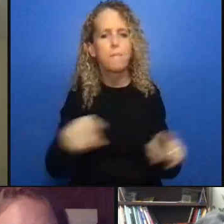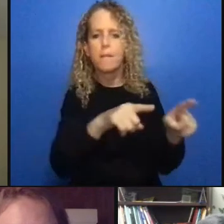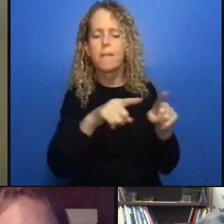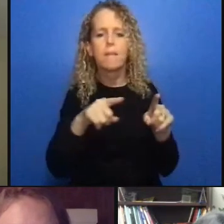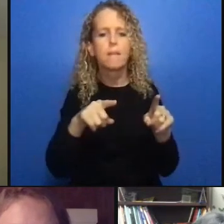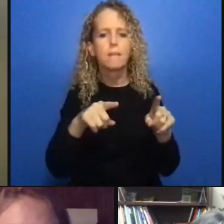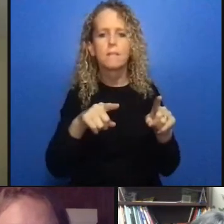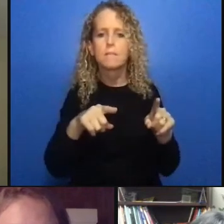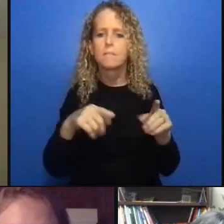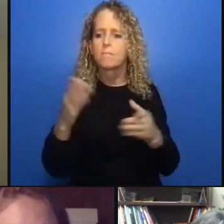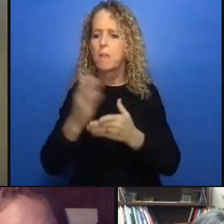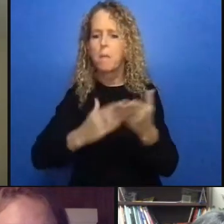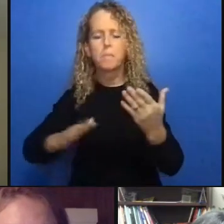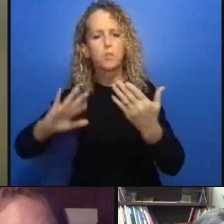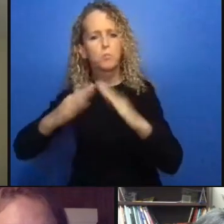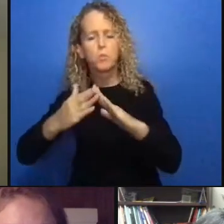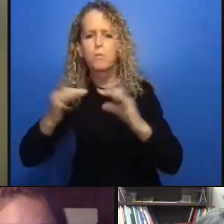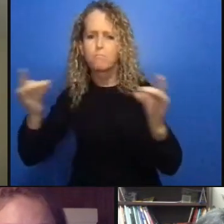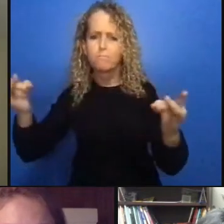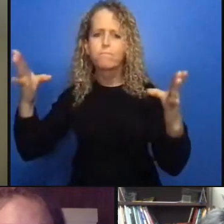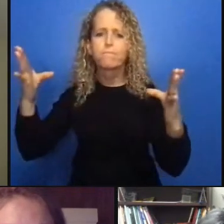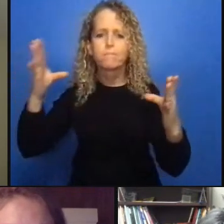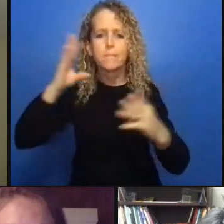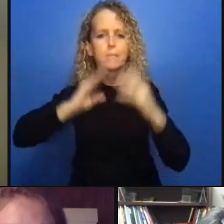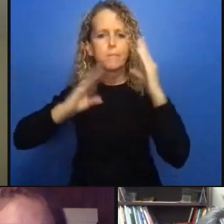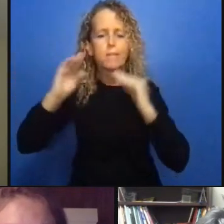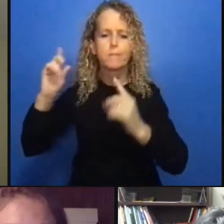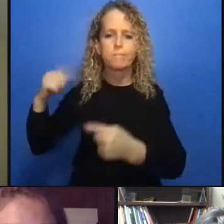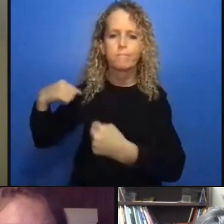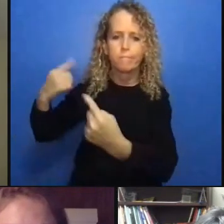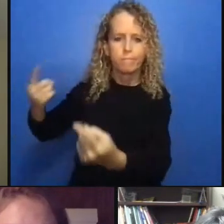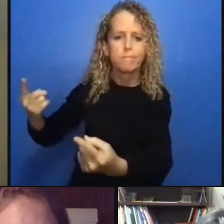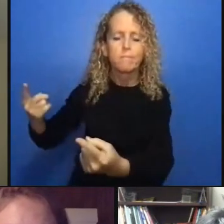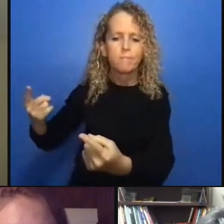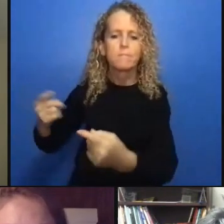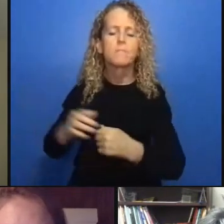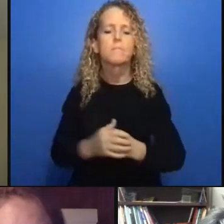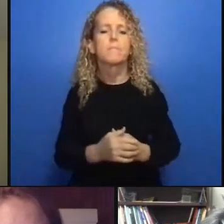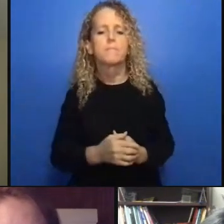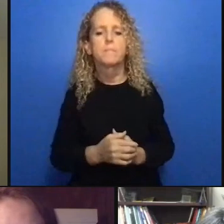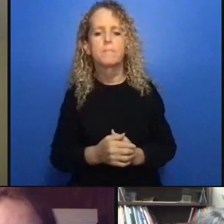around this table here in Nova Scotia it was about 60 of the provincially incarcerated folks were